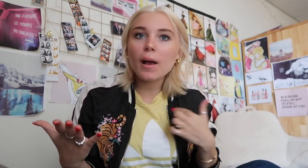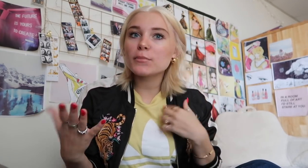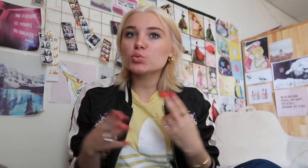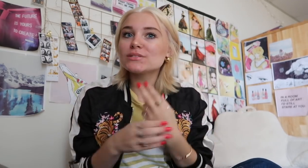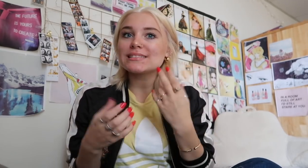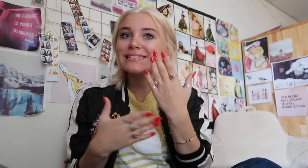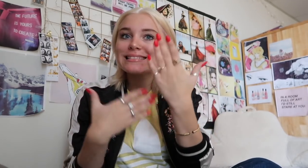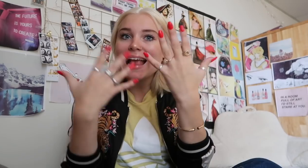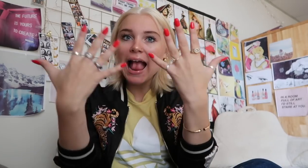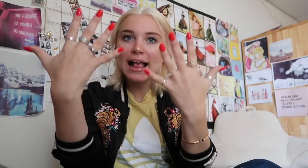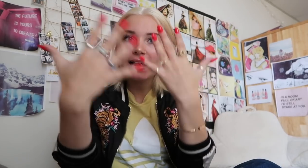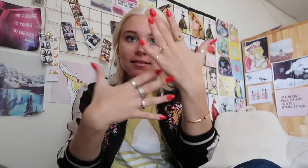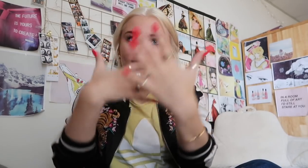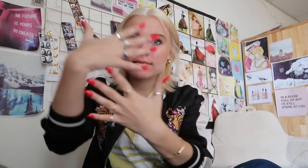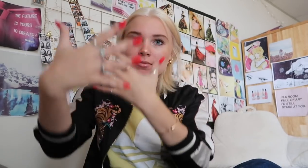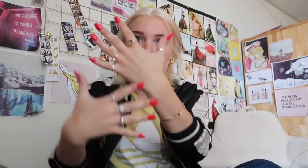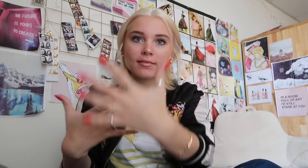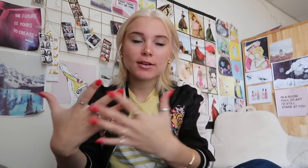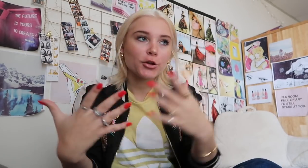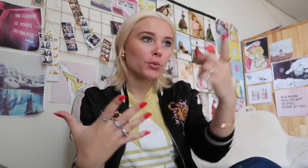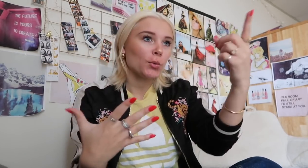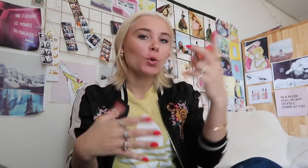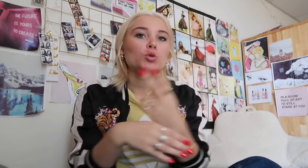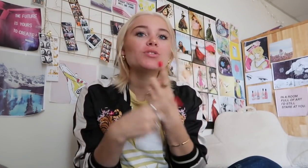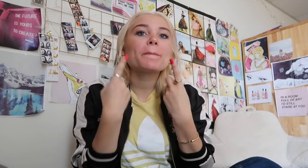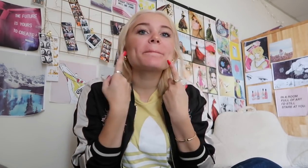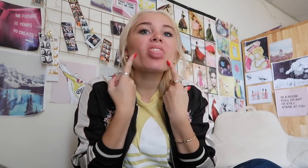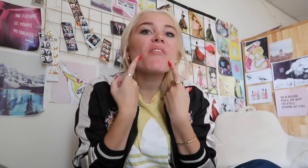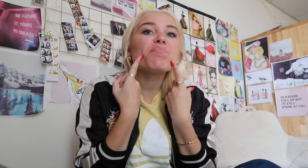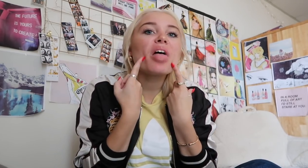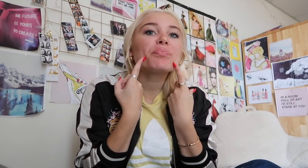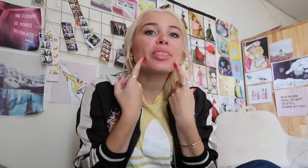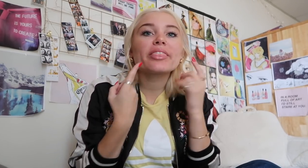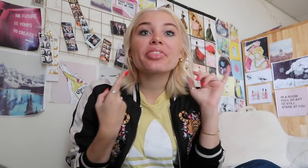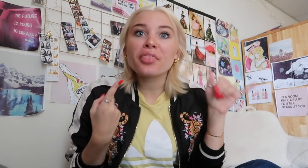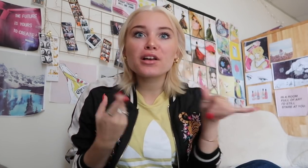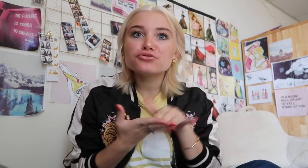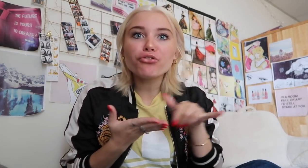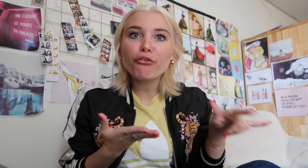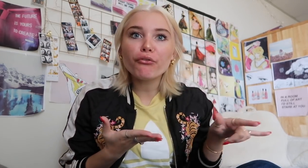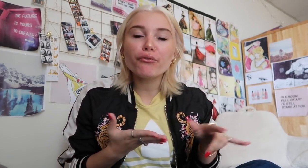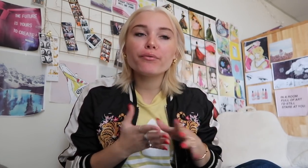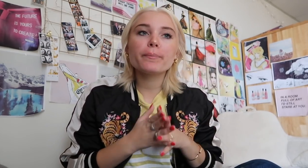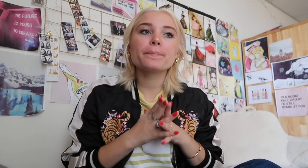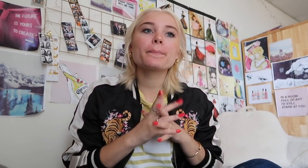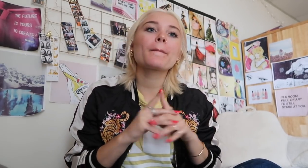I uses those hands to communicate while you uses your vocal cords